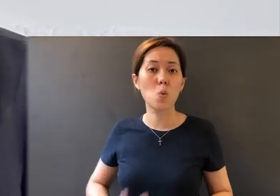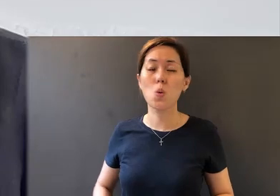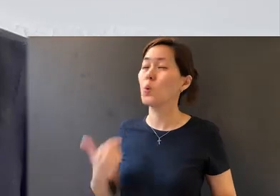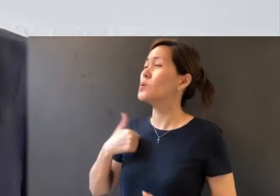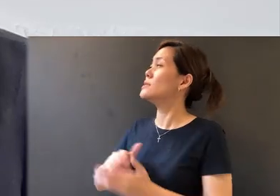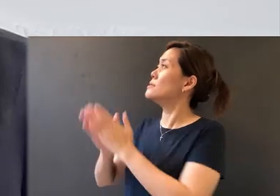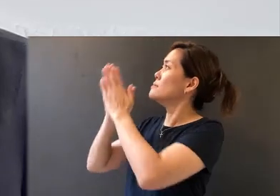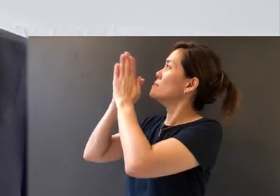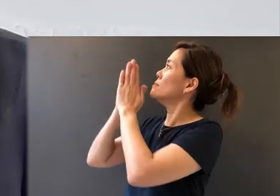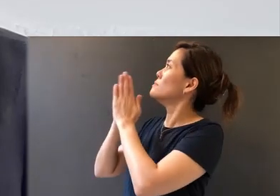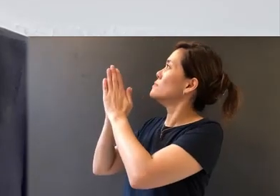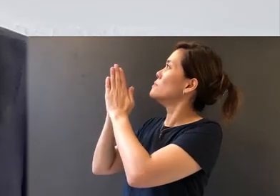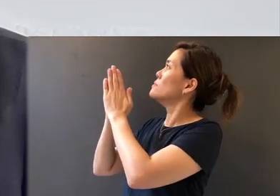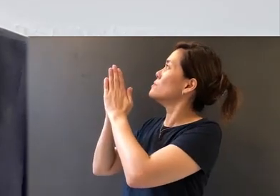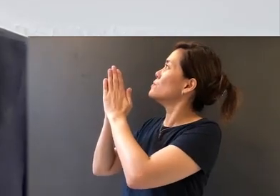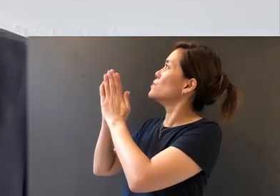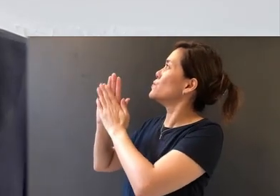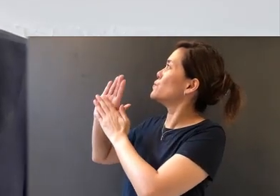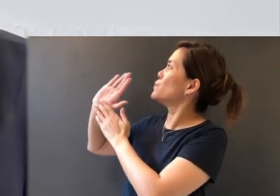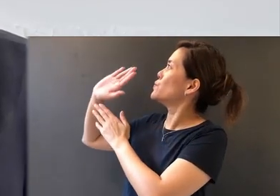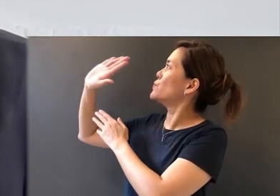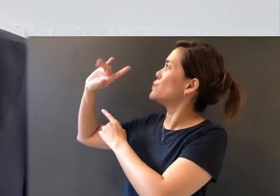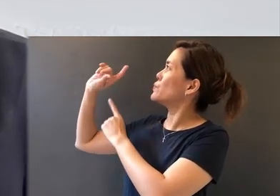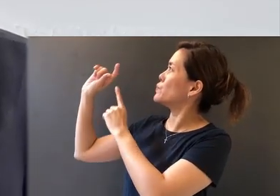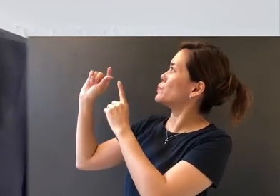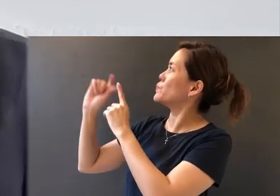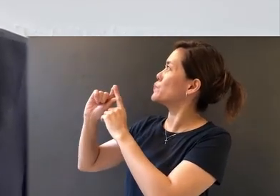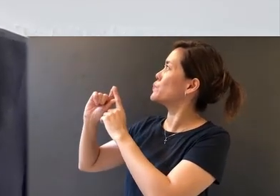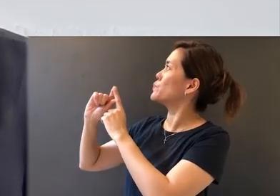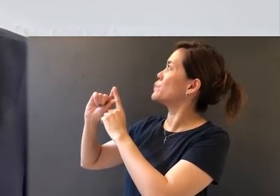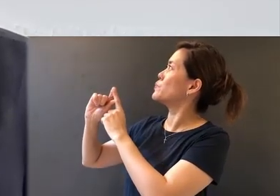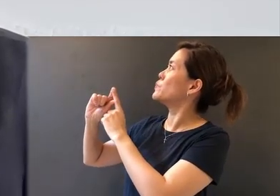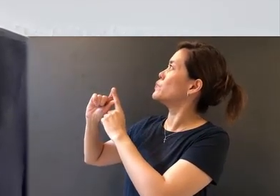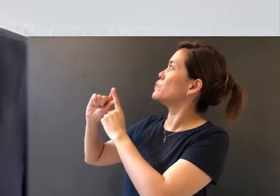pray that Your Word